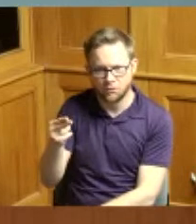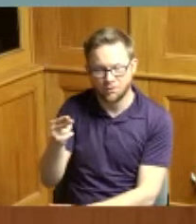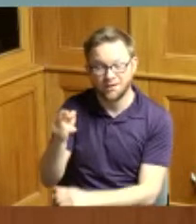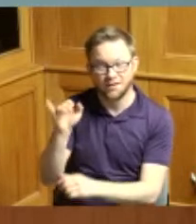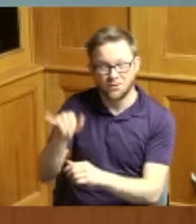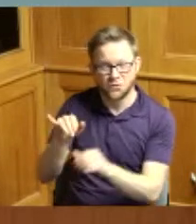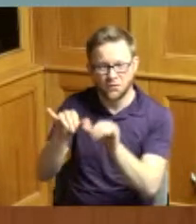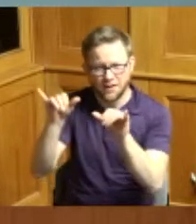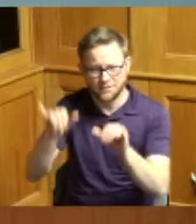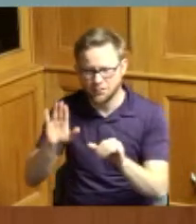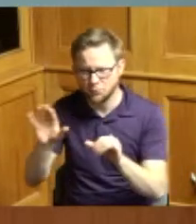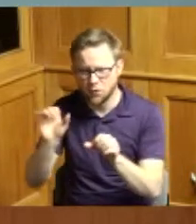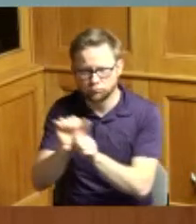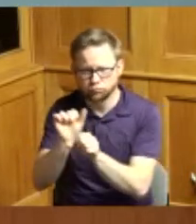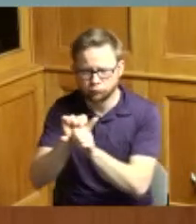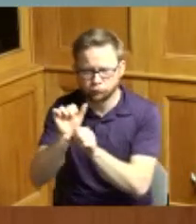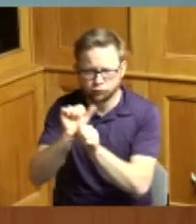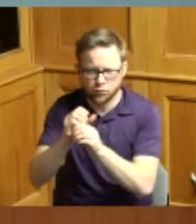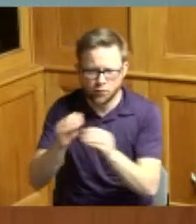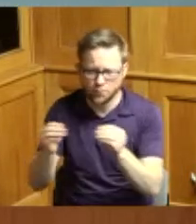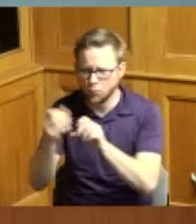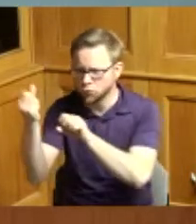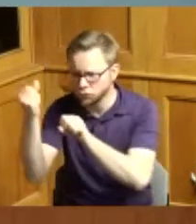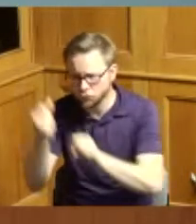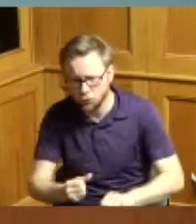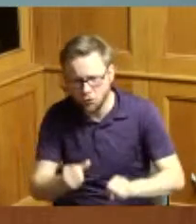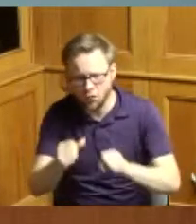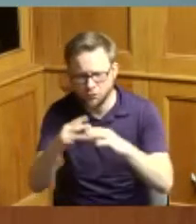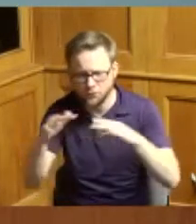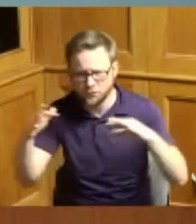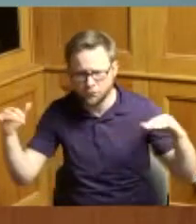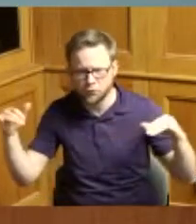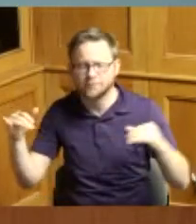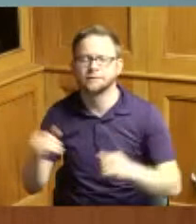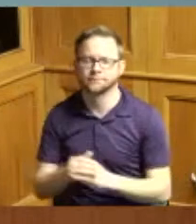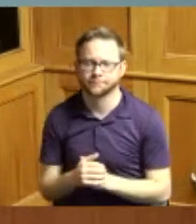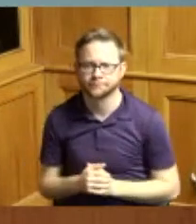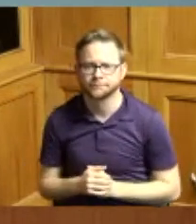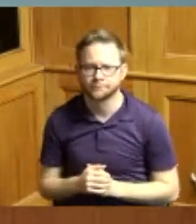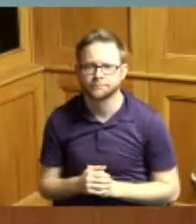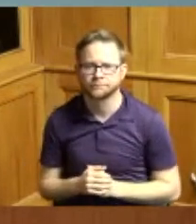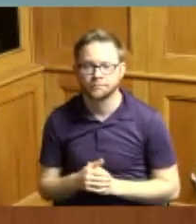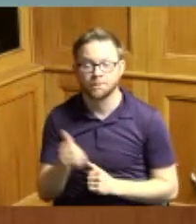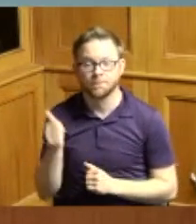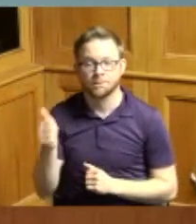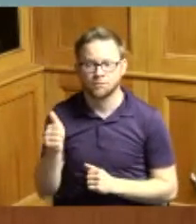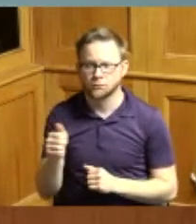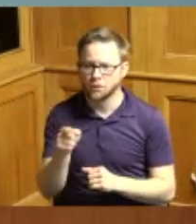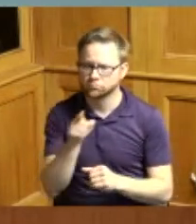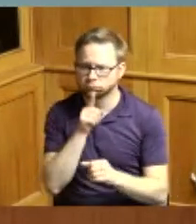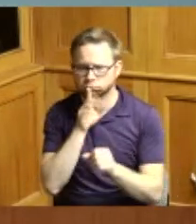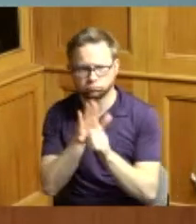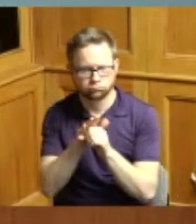to strengthen its supplier diversity strategy and whereas Mr Boyd is a devoted volunteer serving on